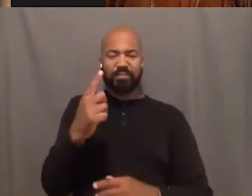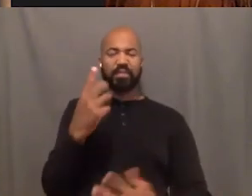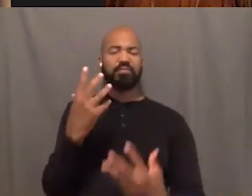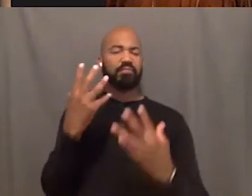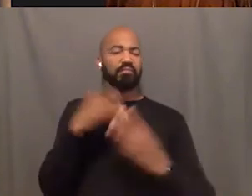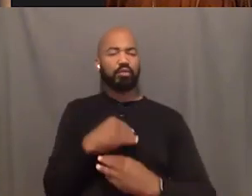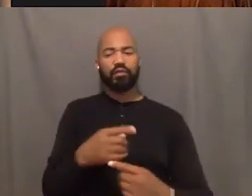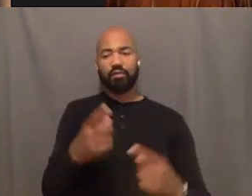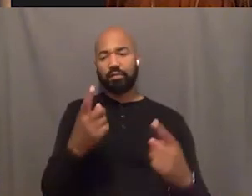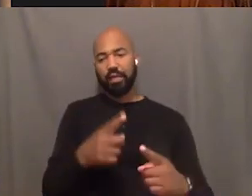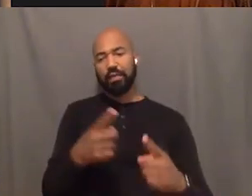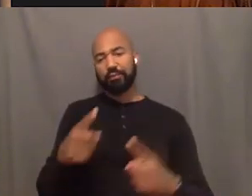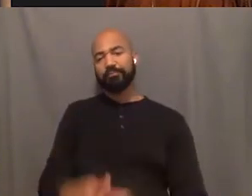So that's joy.